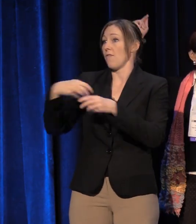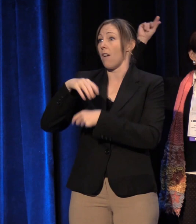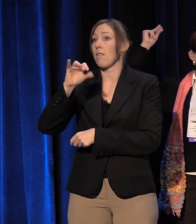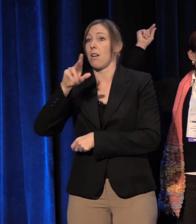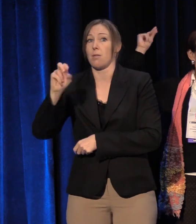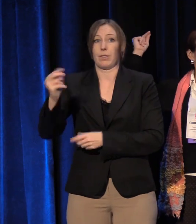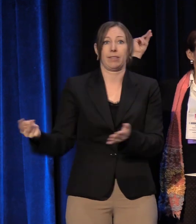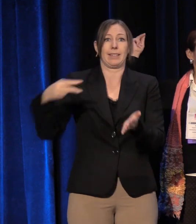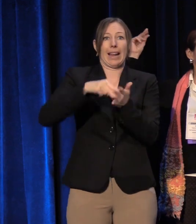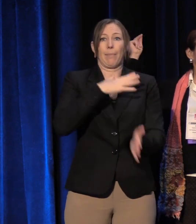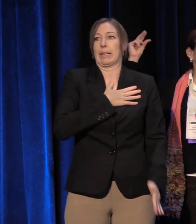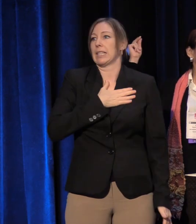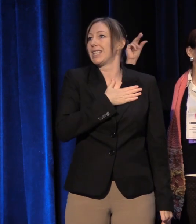Keep standing, keep standing.